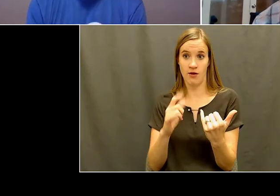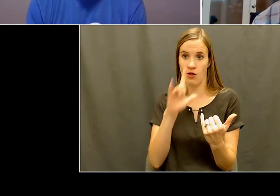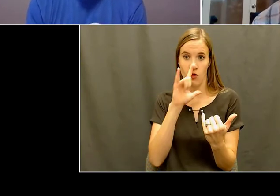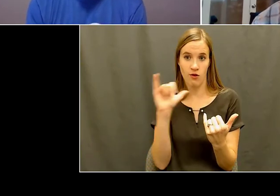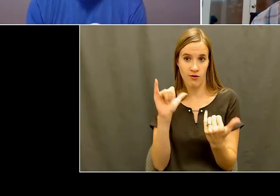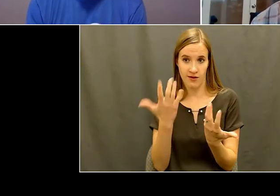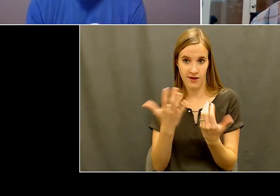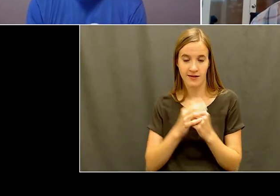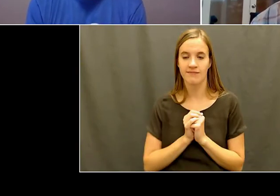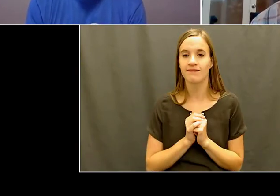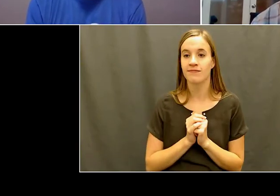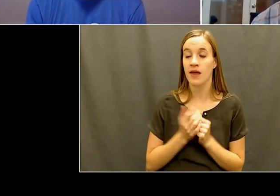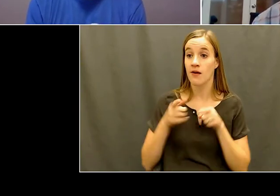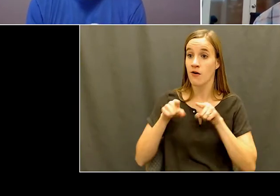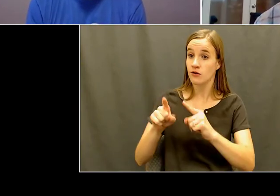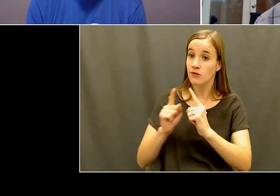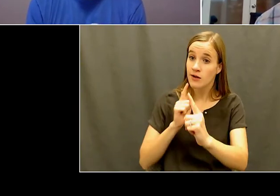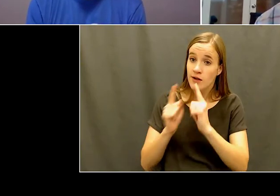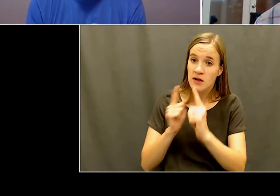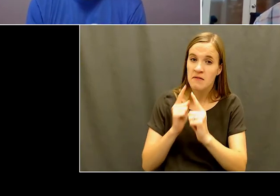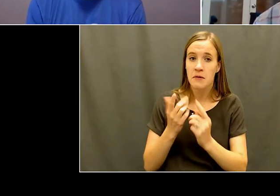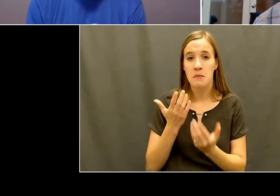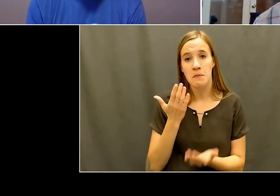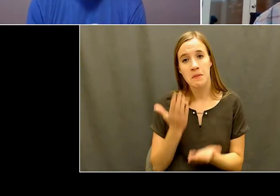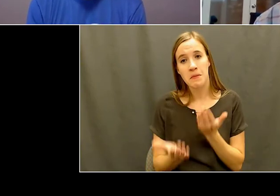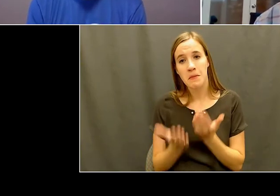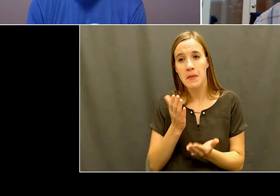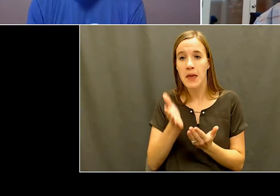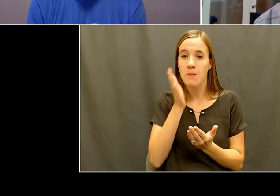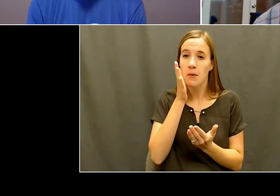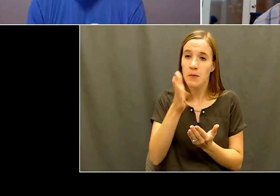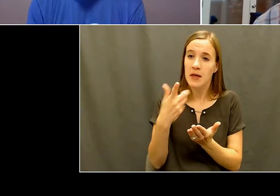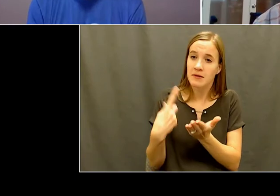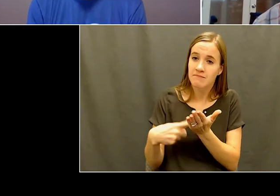we do that, we might weave in some, some discussion about